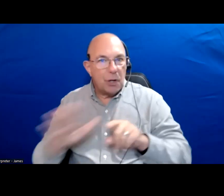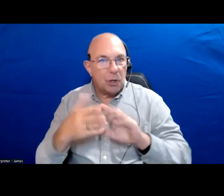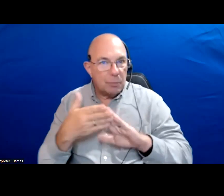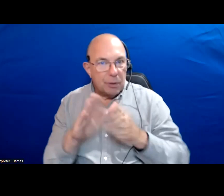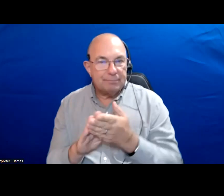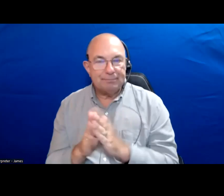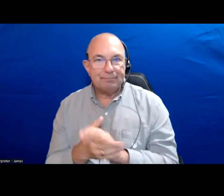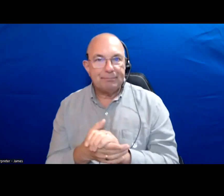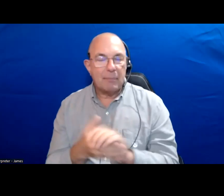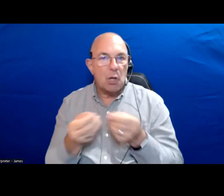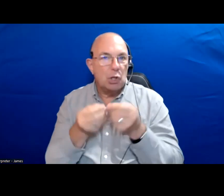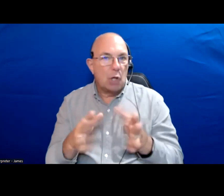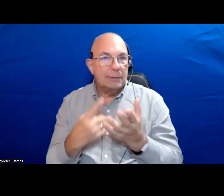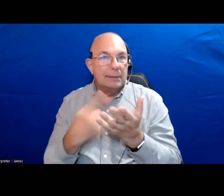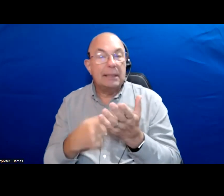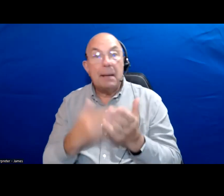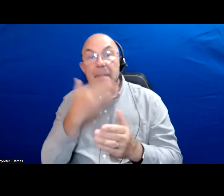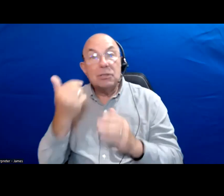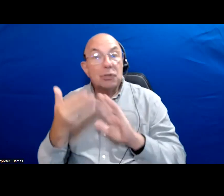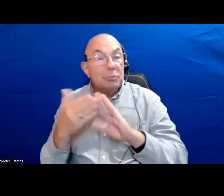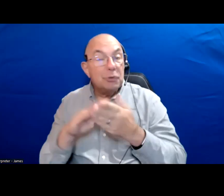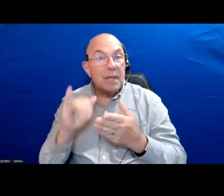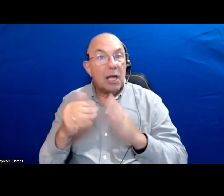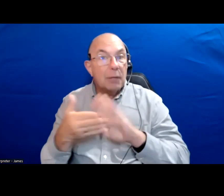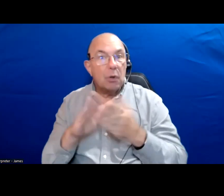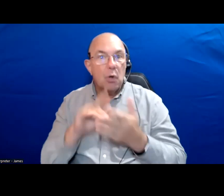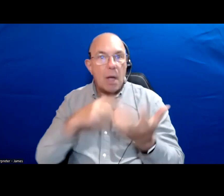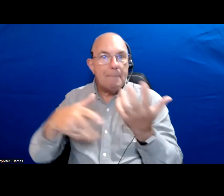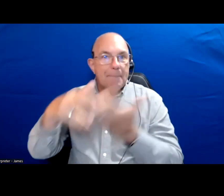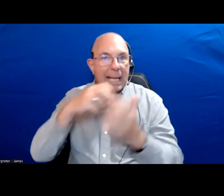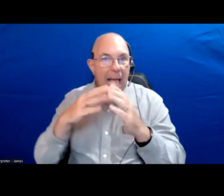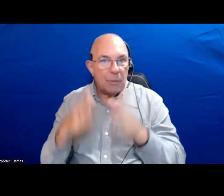communities. The best communities are communities that are mixed housing.